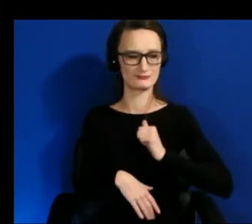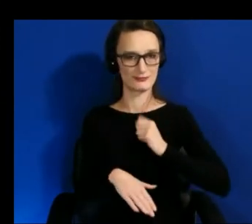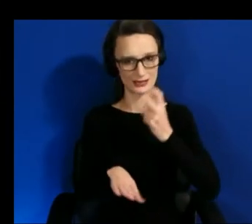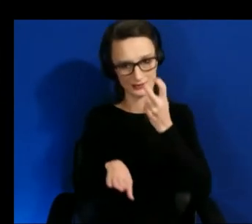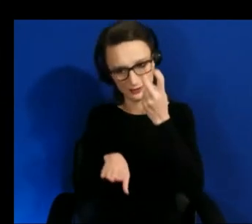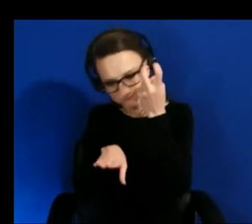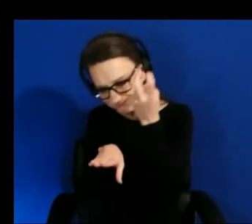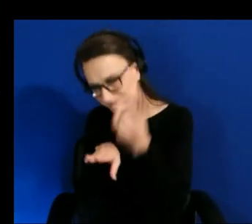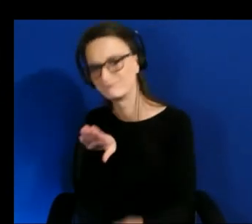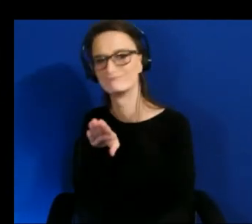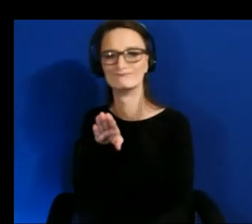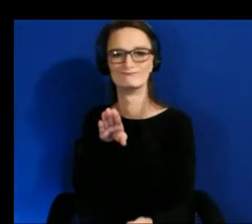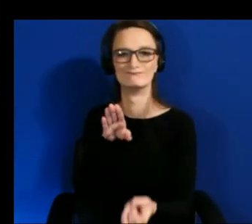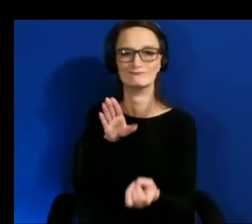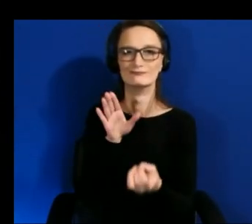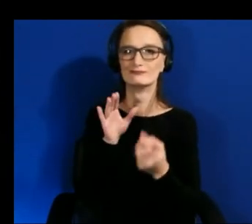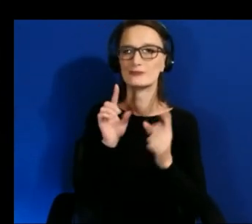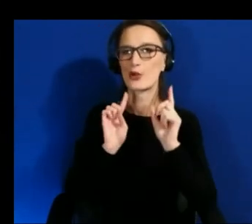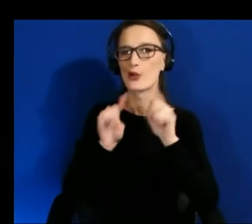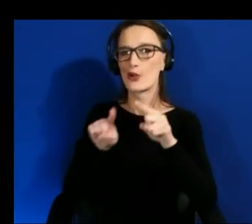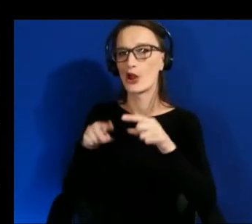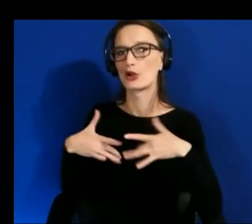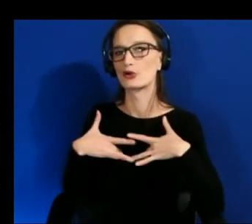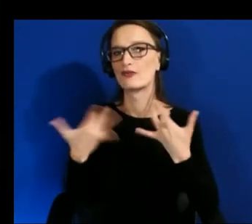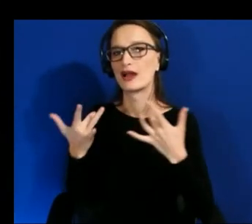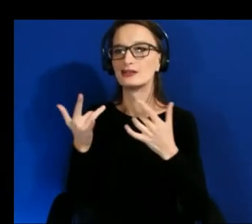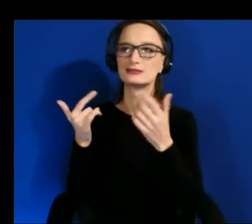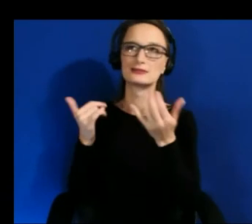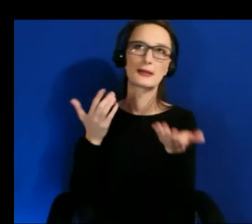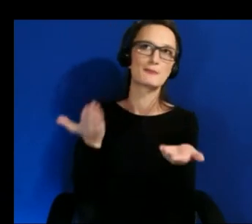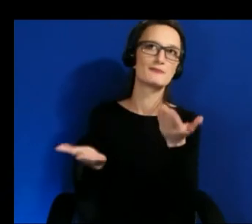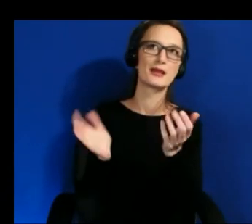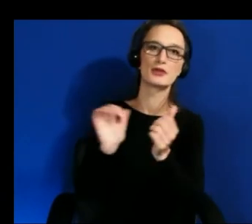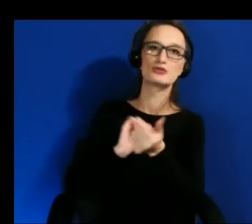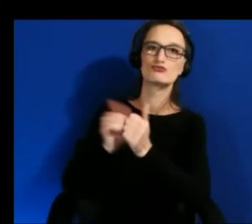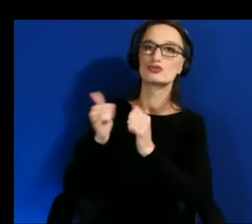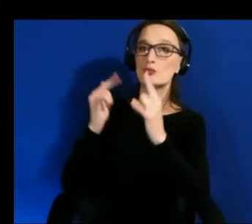sports camp for people with visual impairments and just observing because it's like a whole new